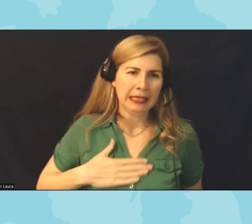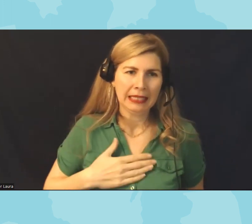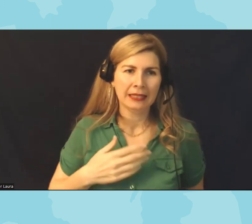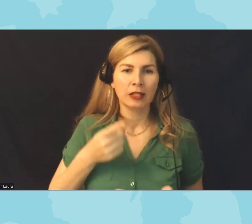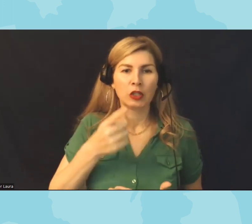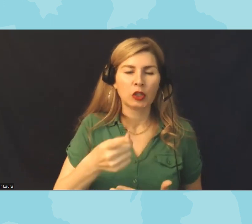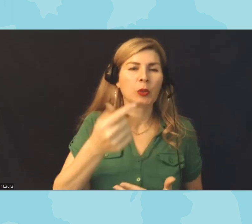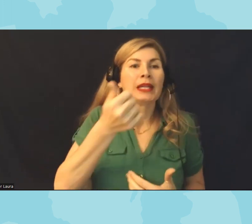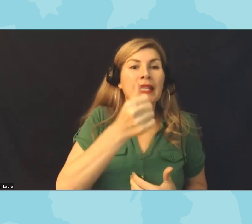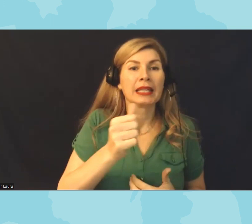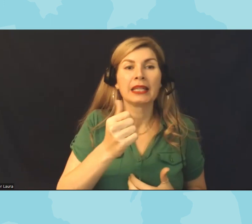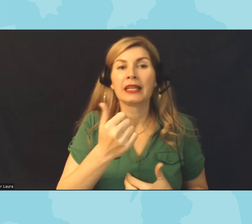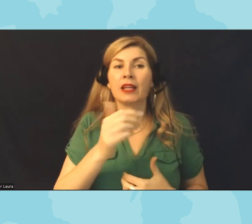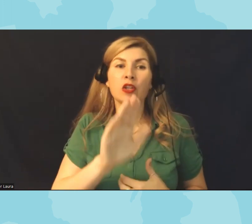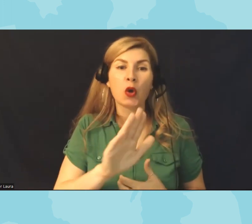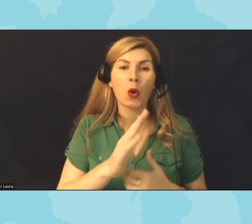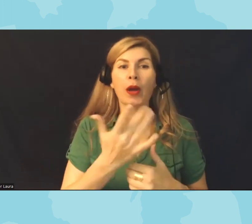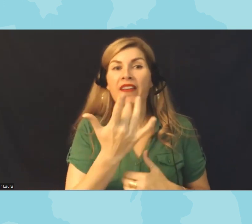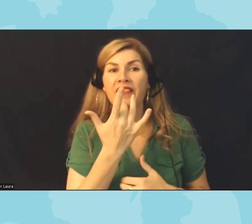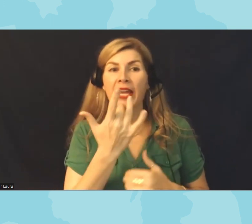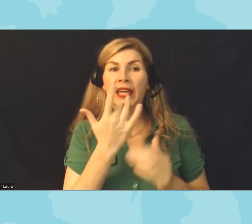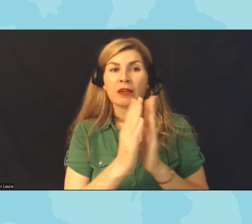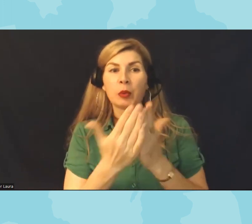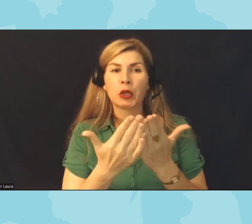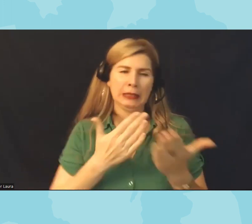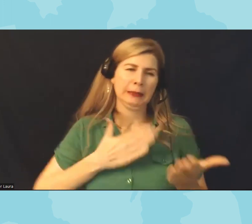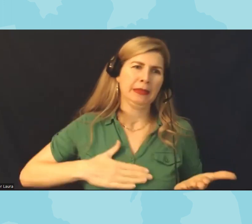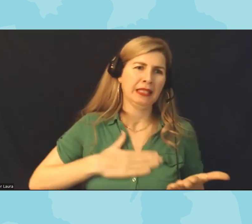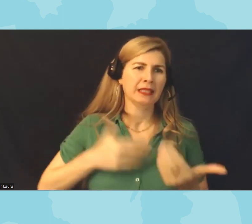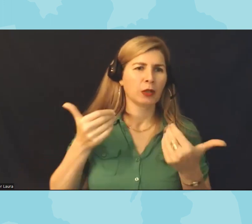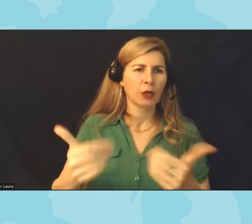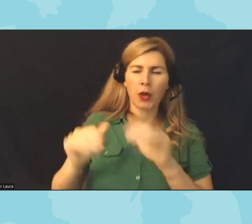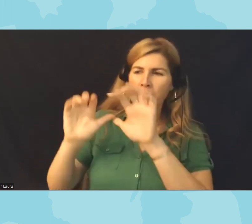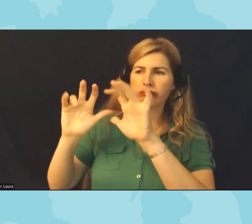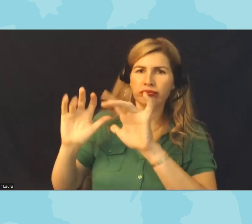books in the chat we'd love to see those as we go and and folks can um can do that throughout